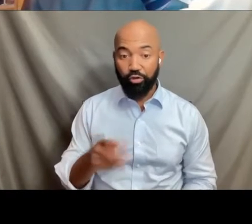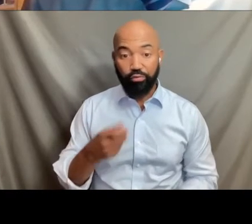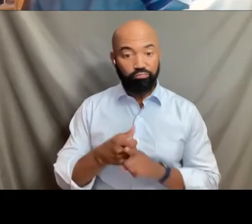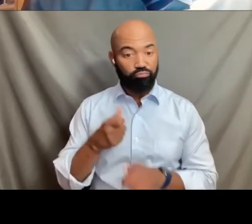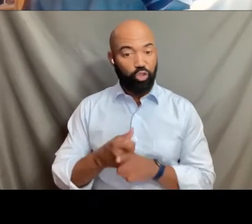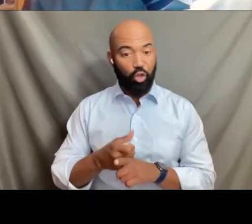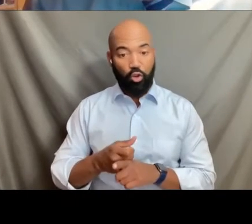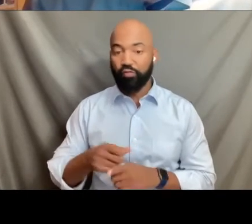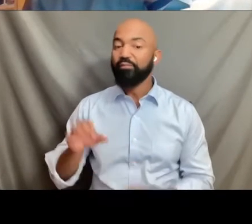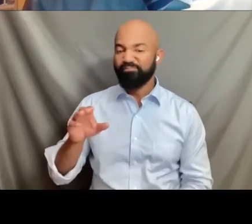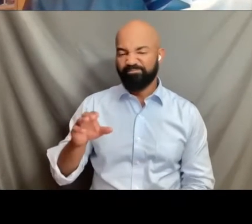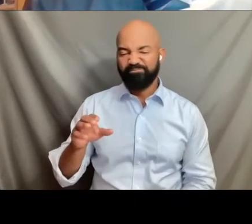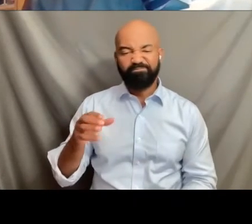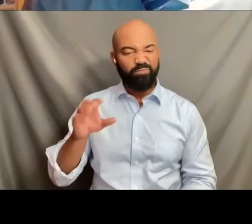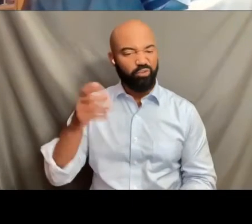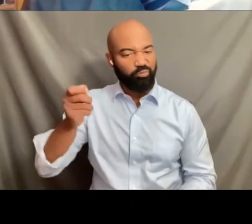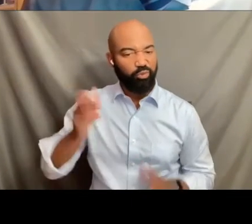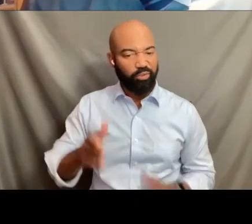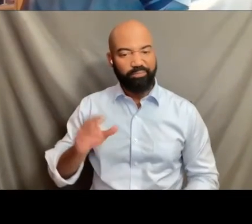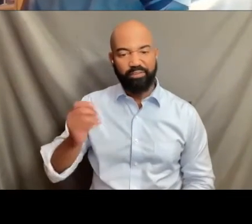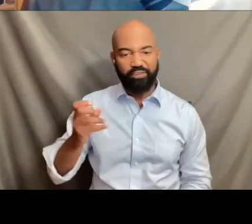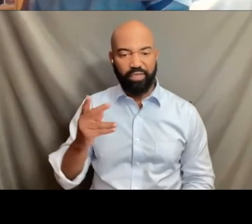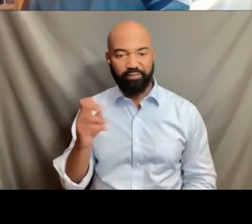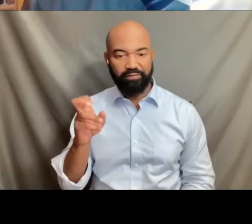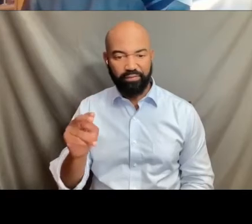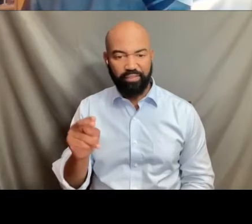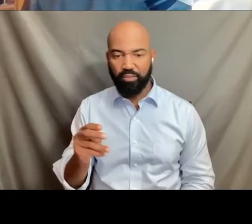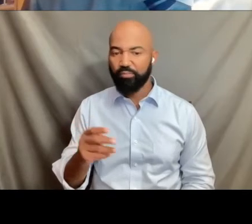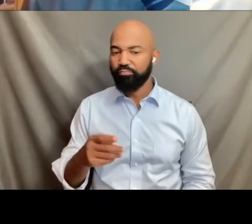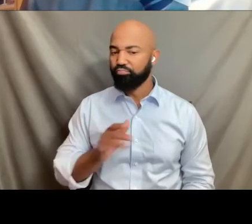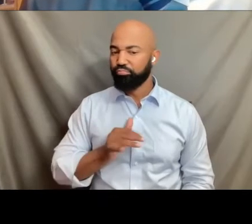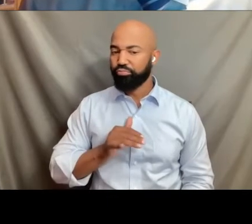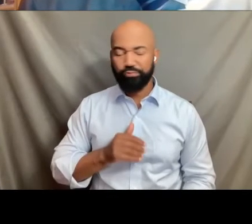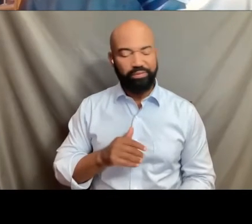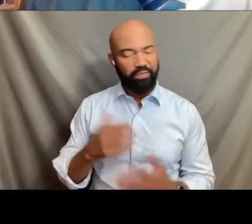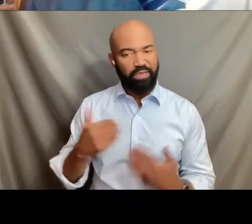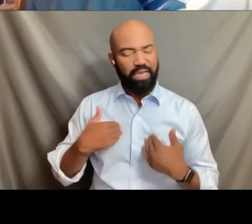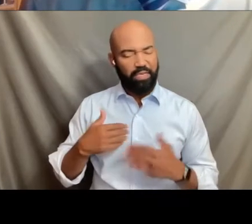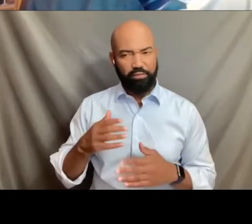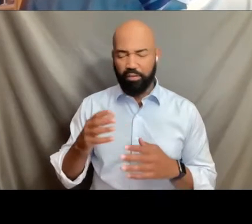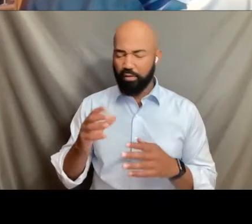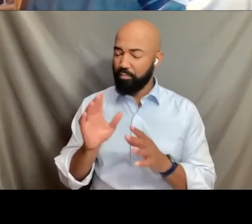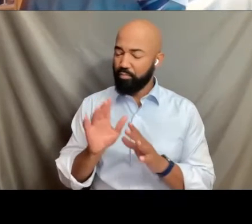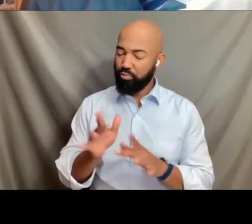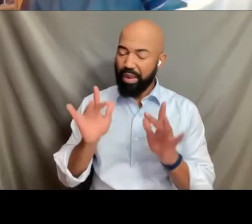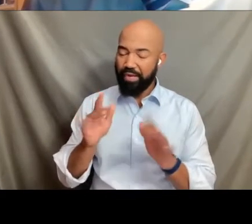in the District of Columbia. She is a bright figure and in her the few decisions that she has already made,